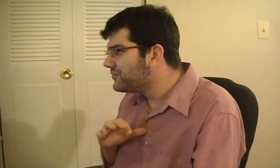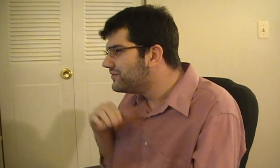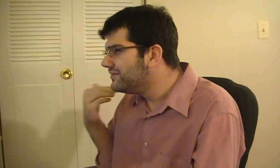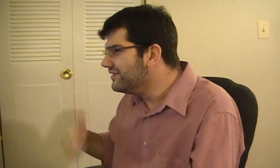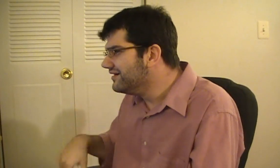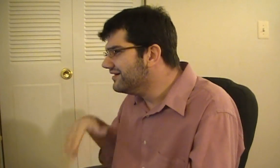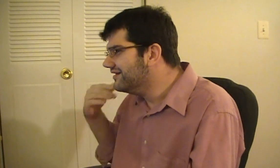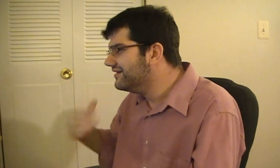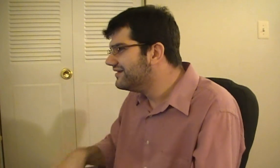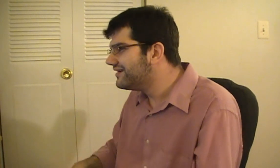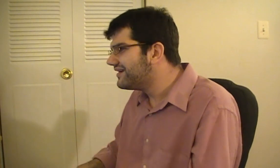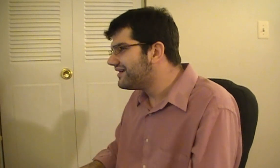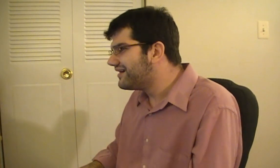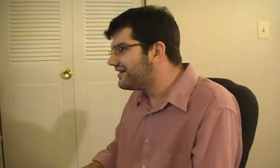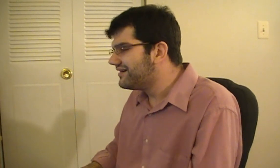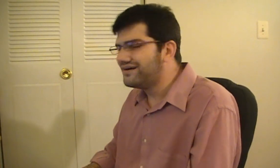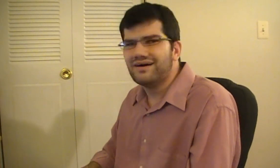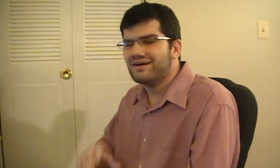So cool!